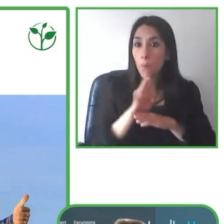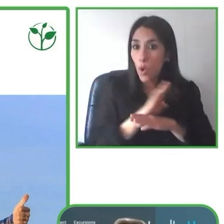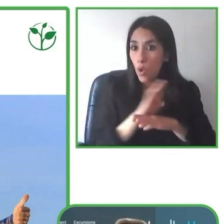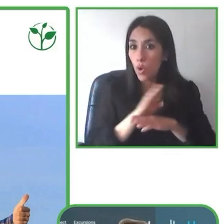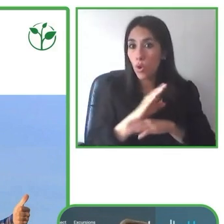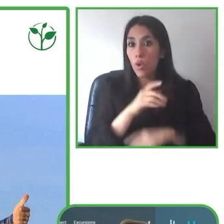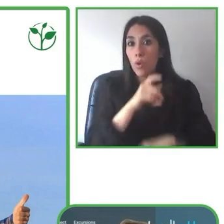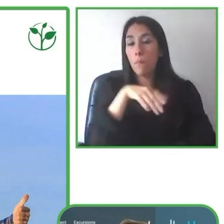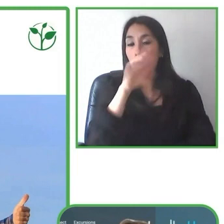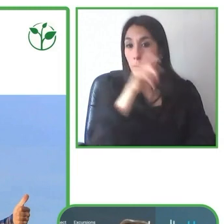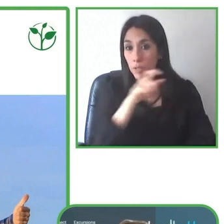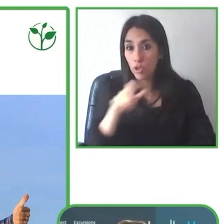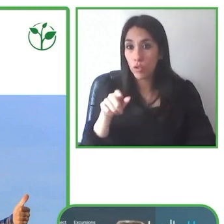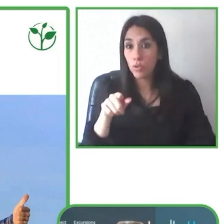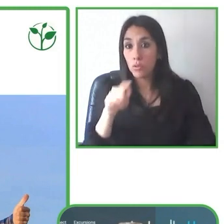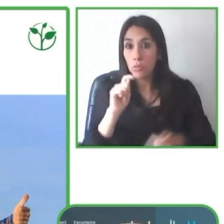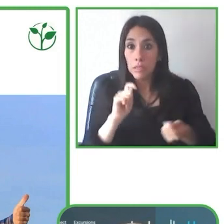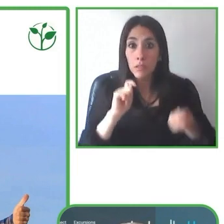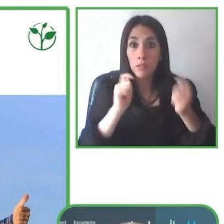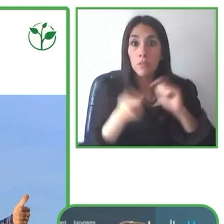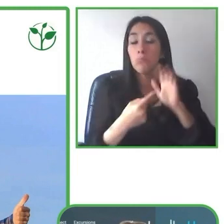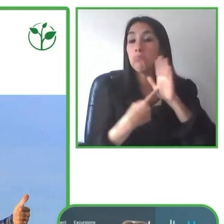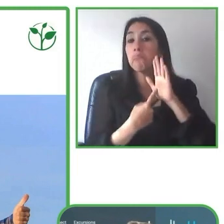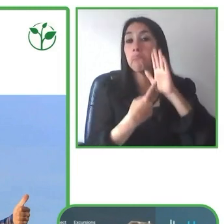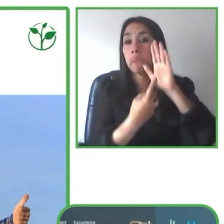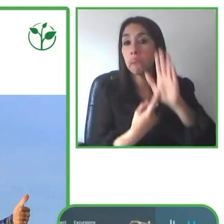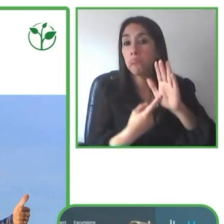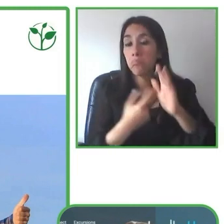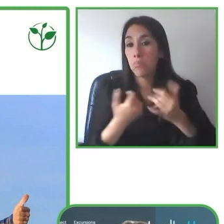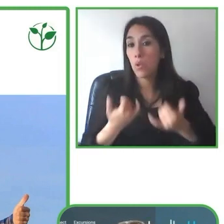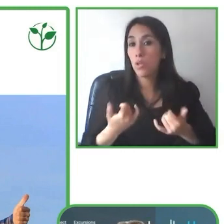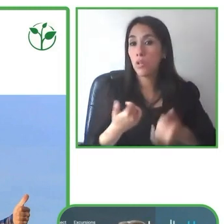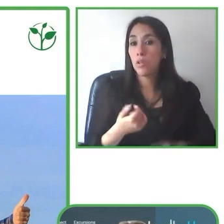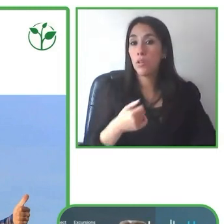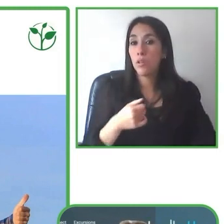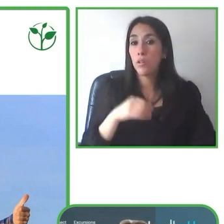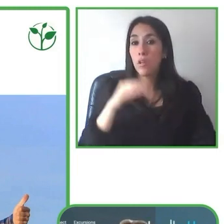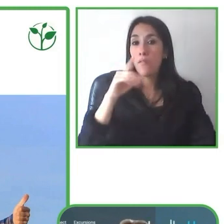Now we want to open new regions for accessible tourism